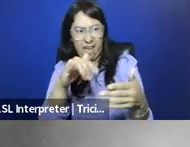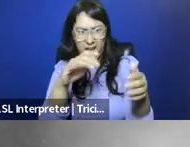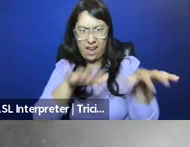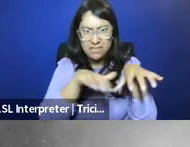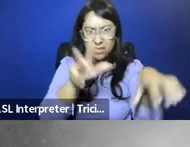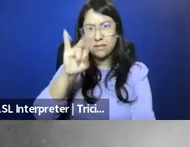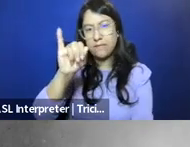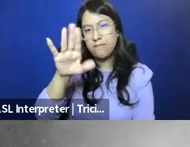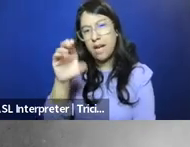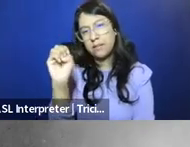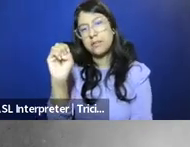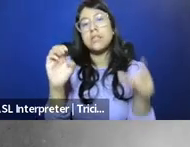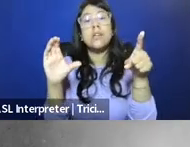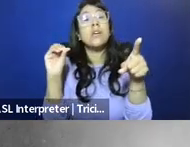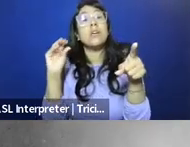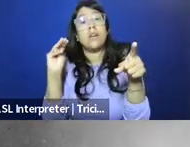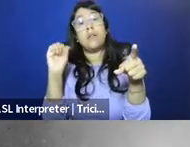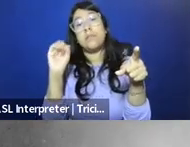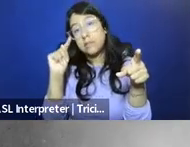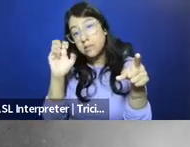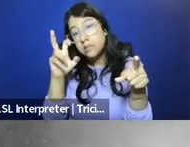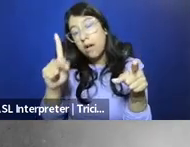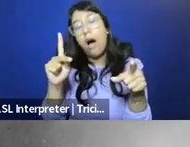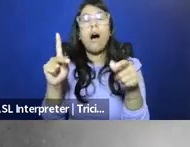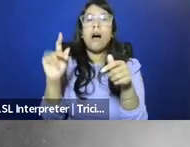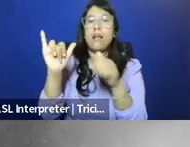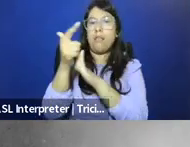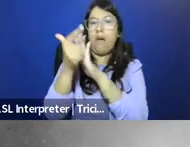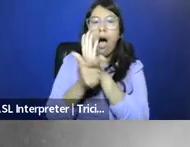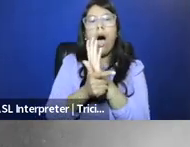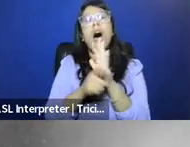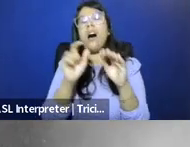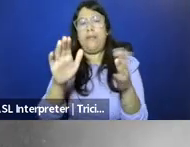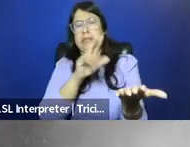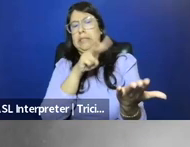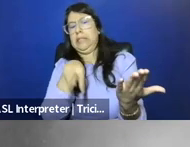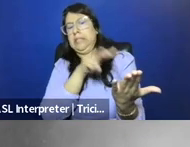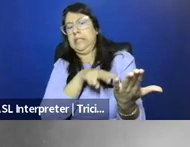Comstock's work and his law, frankly, are mostly remembered in terms of an attack on indecent literature,